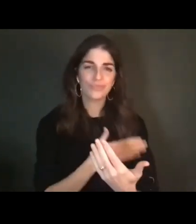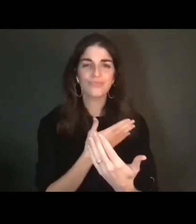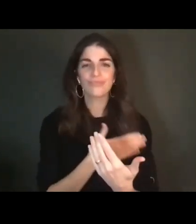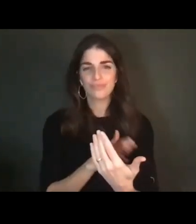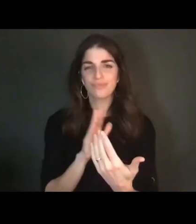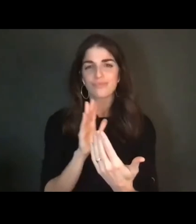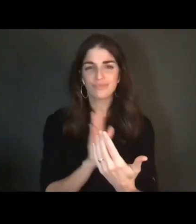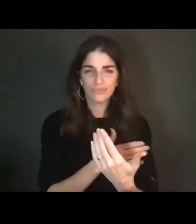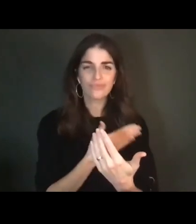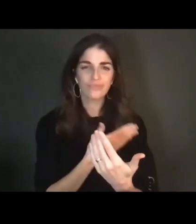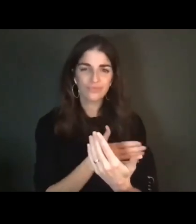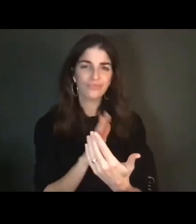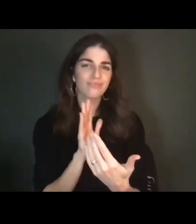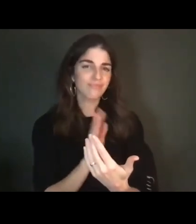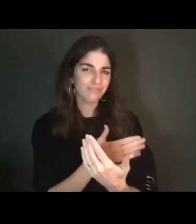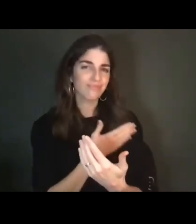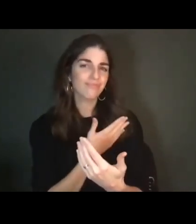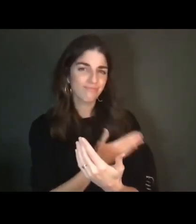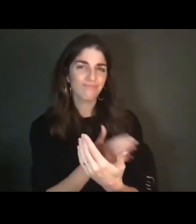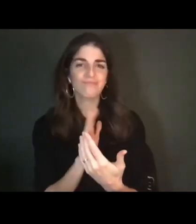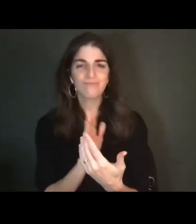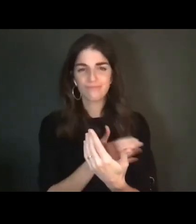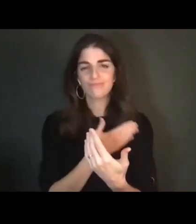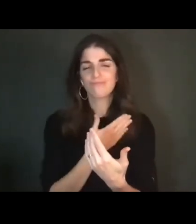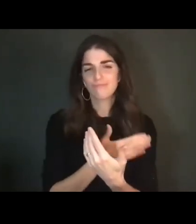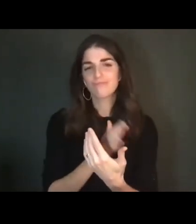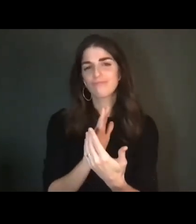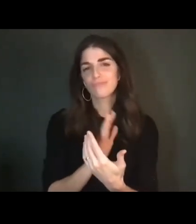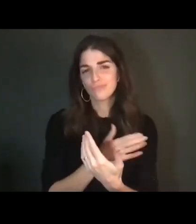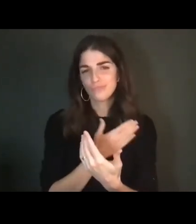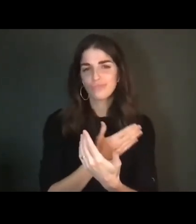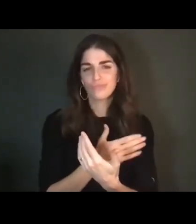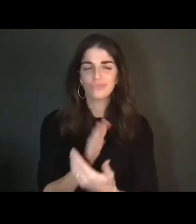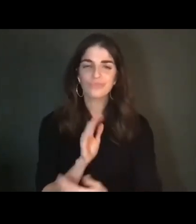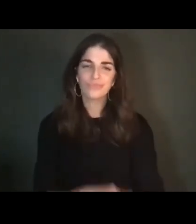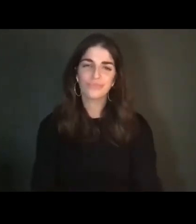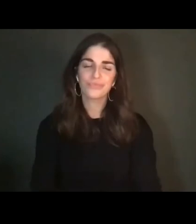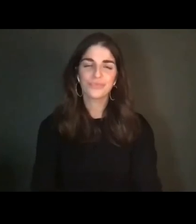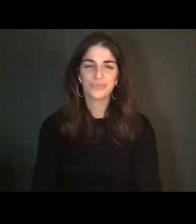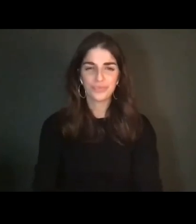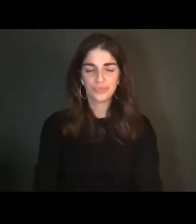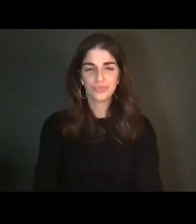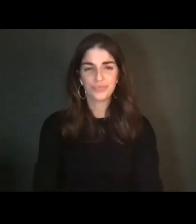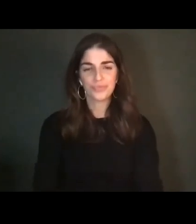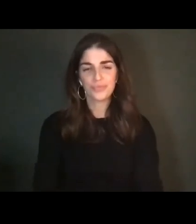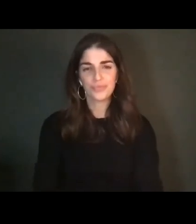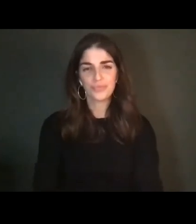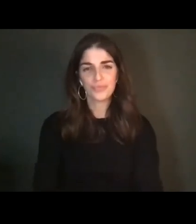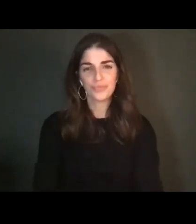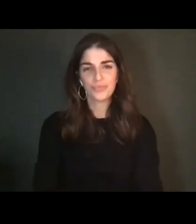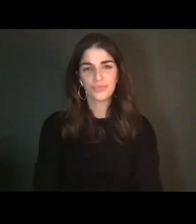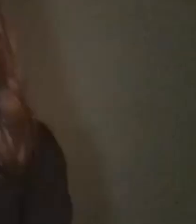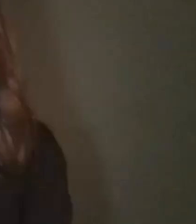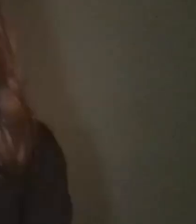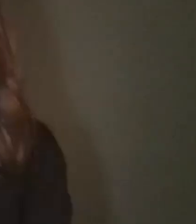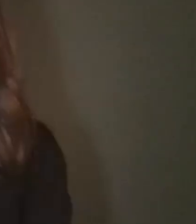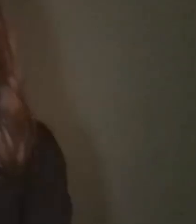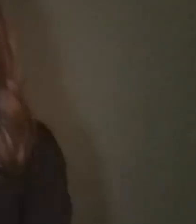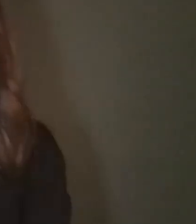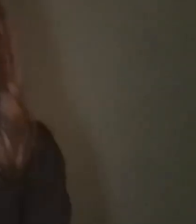[gentle guitar strumming] >> CASSANDRA: That was Jason Rudak and Meredith